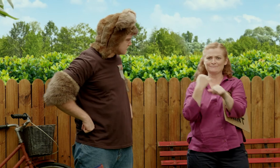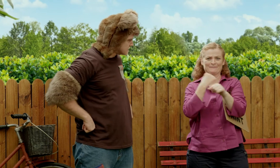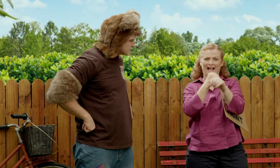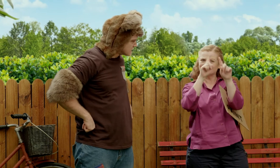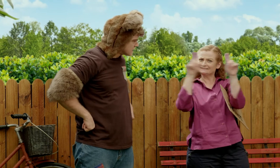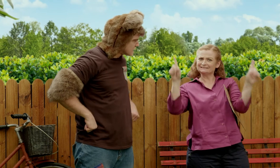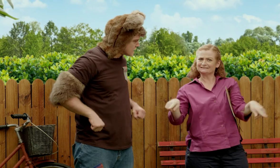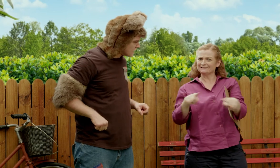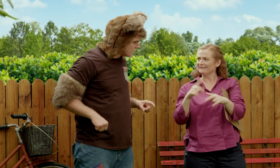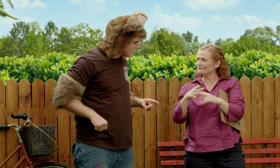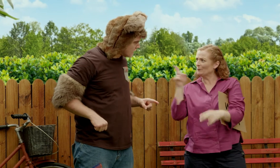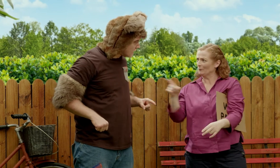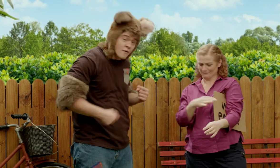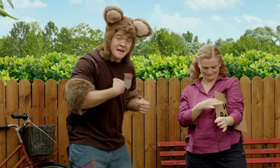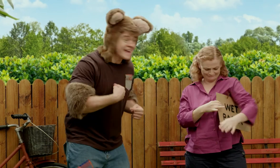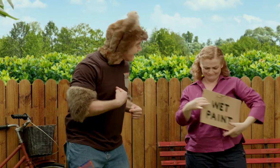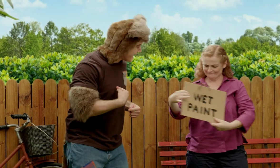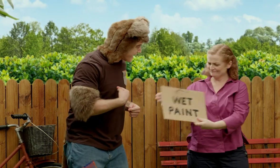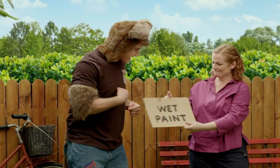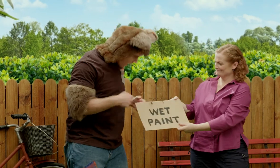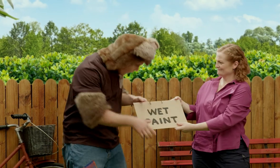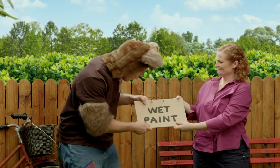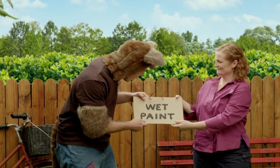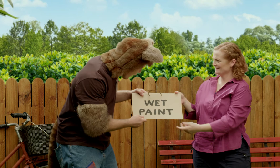I made you a sign. For me?